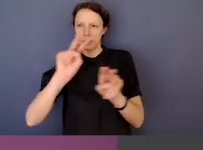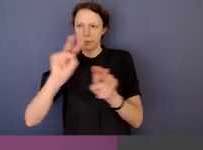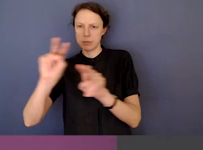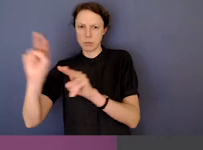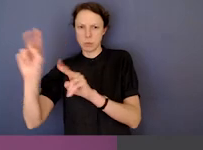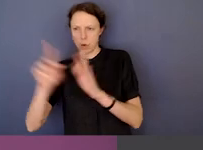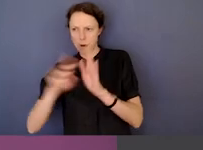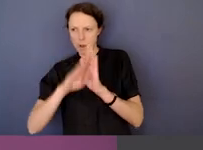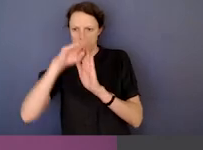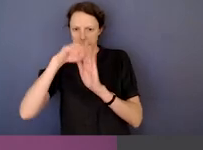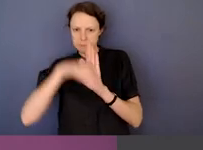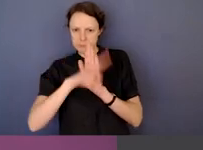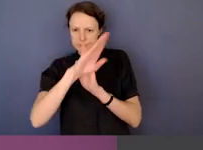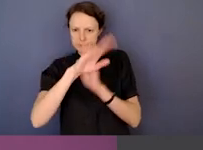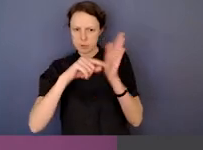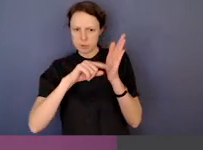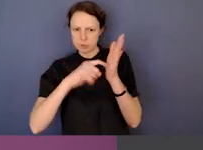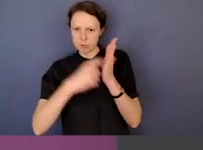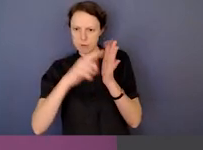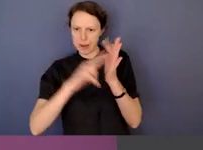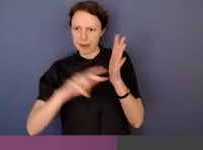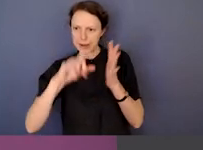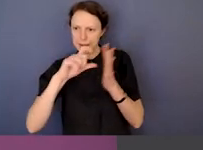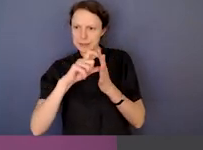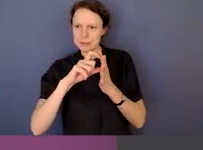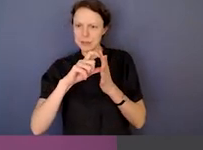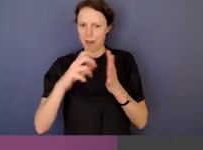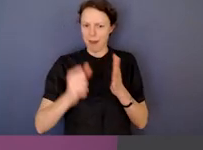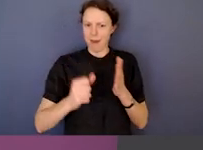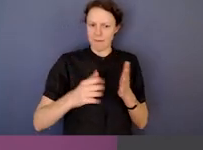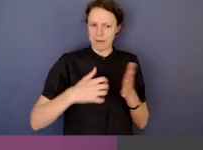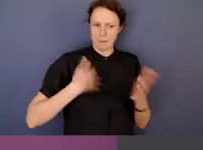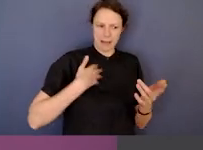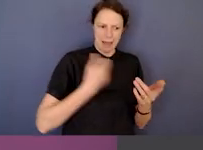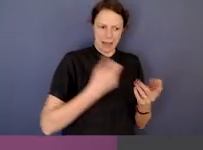We've got a lot of intelligence from our complaints about patterns.